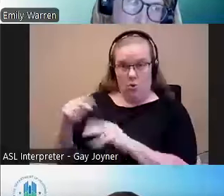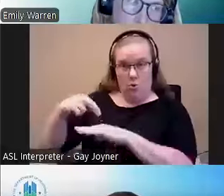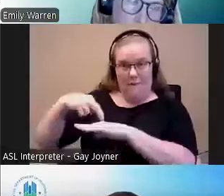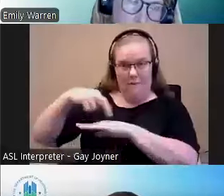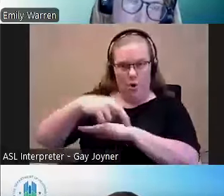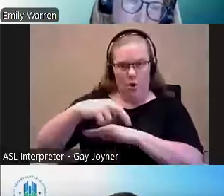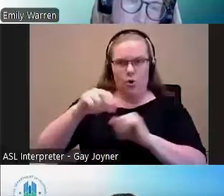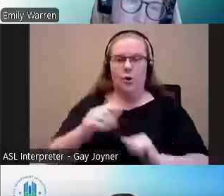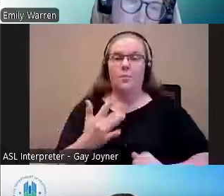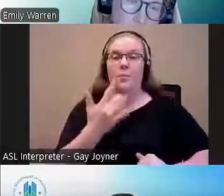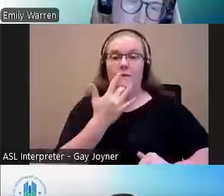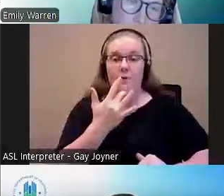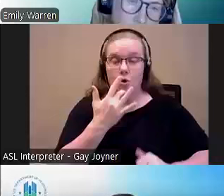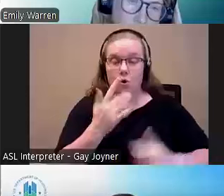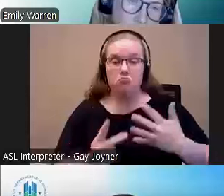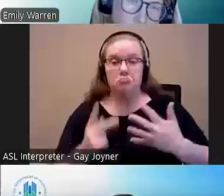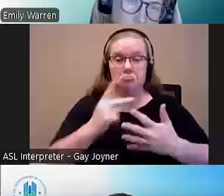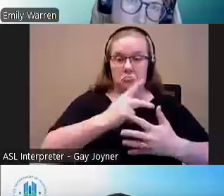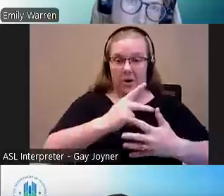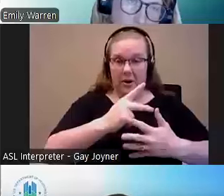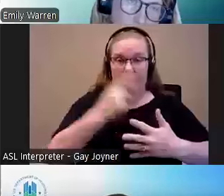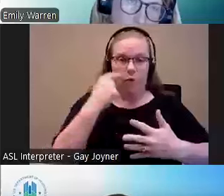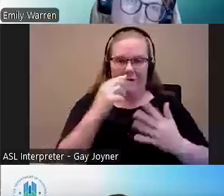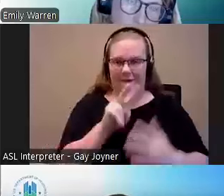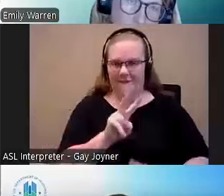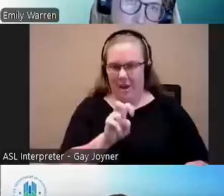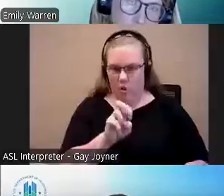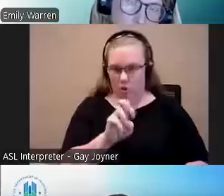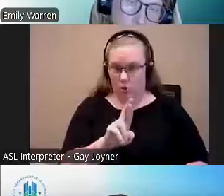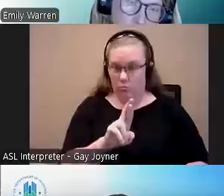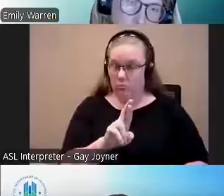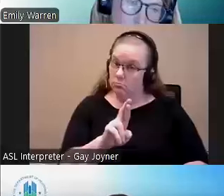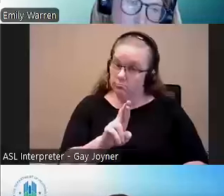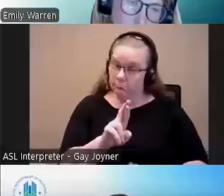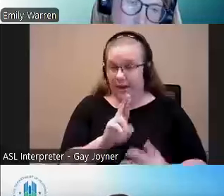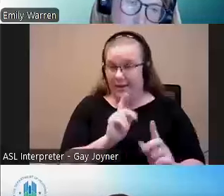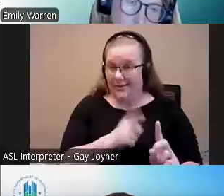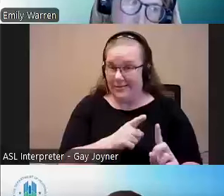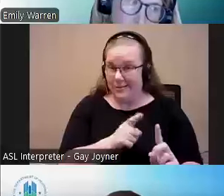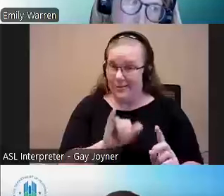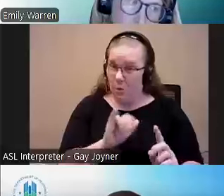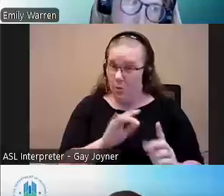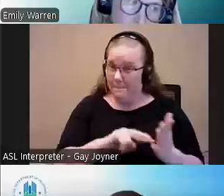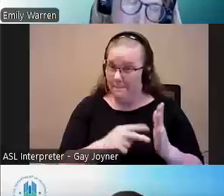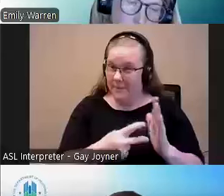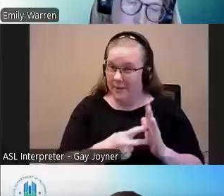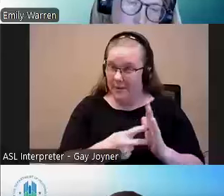those vouchers. What that essentially could mean is that instead of having to, again,